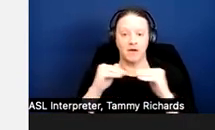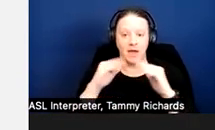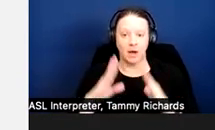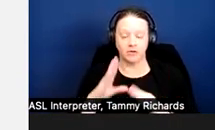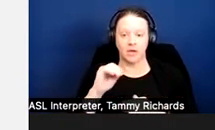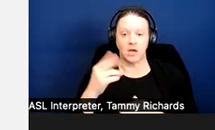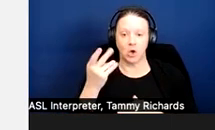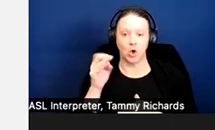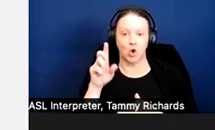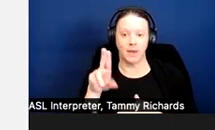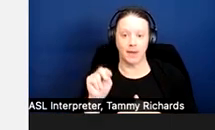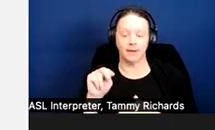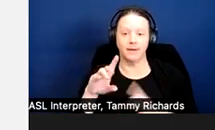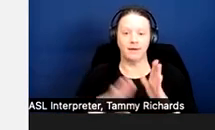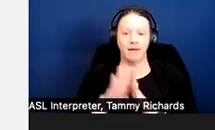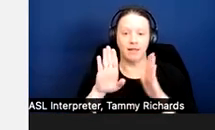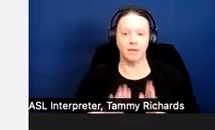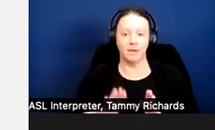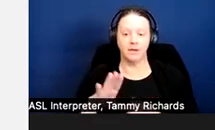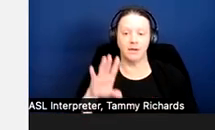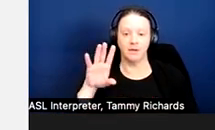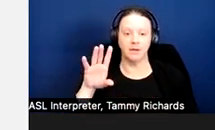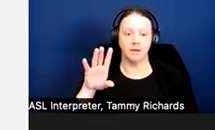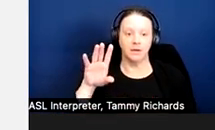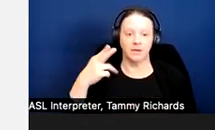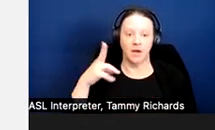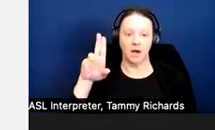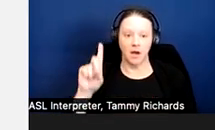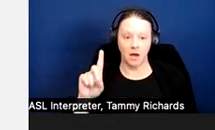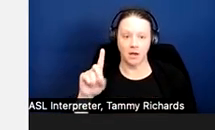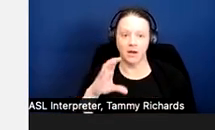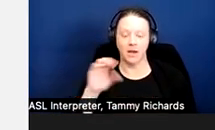of Justice's joint statement on reasonable accommodations and modifications, both of